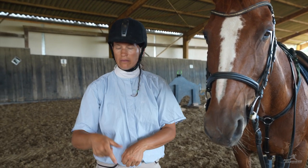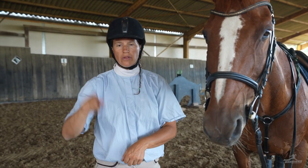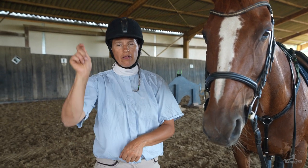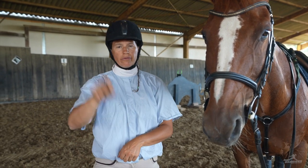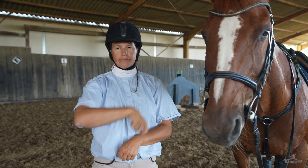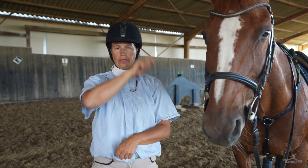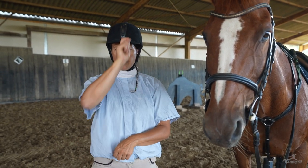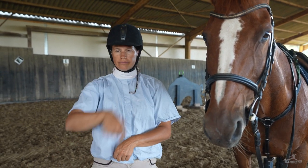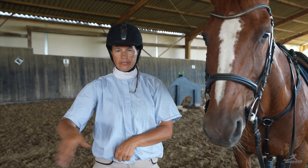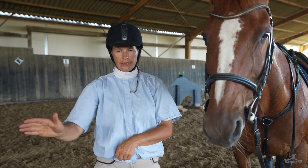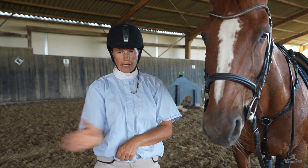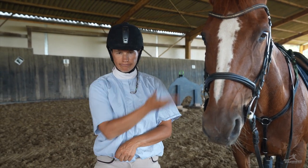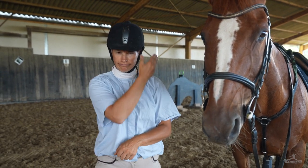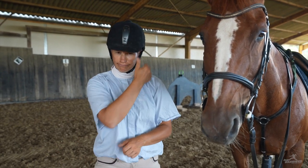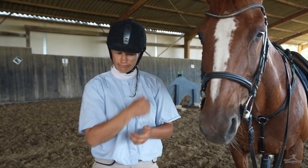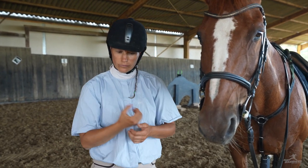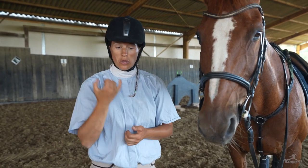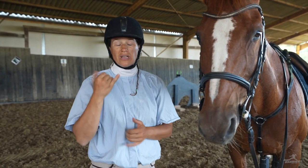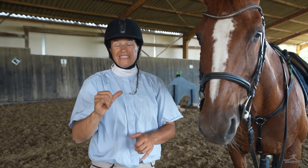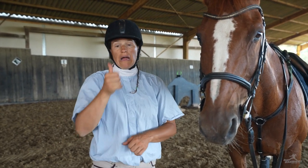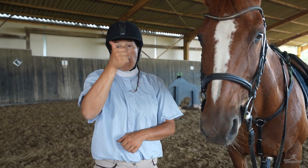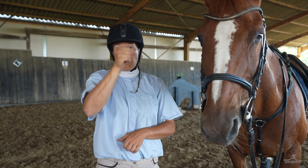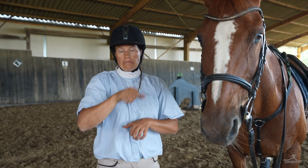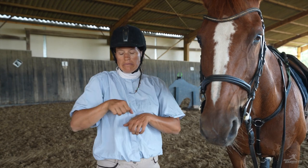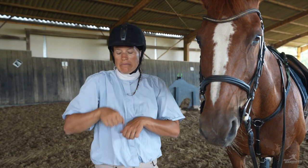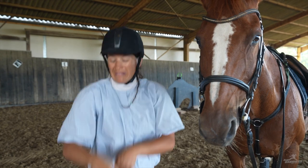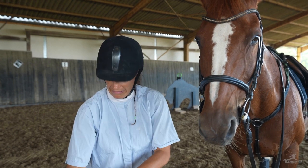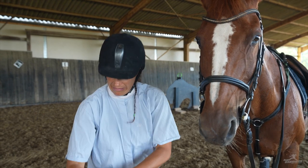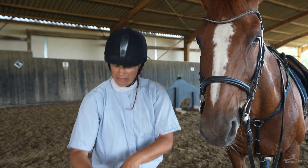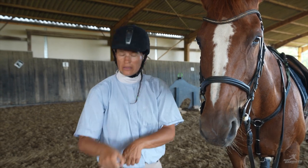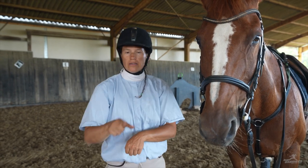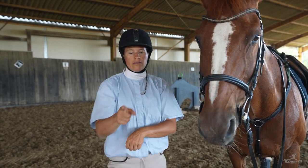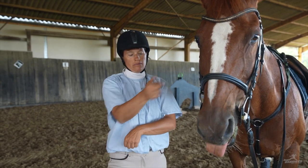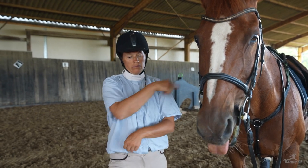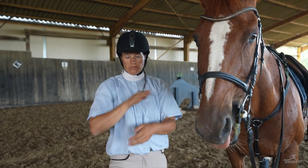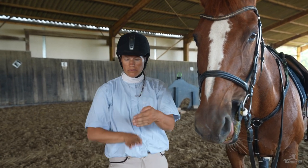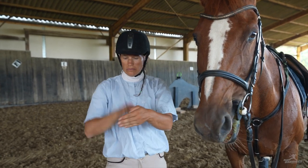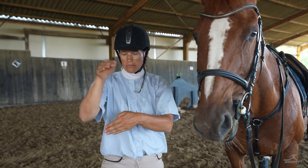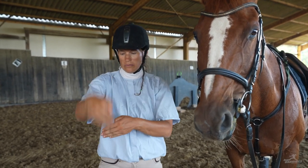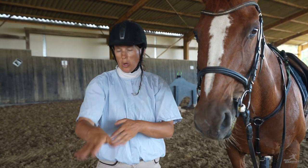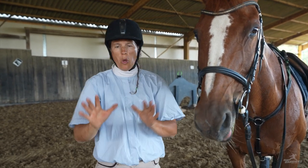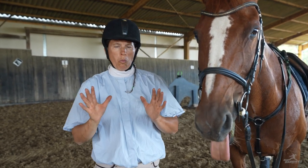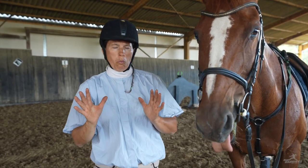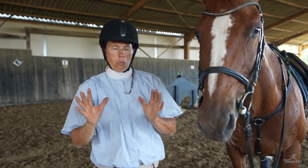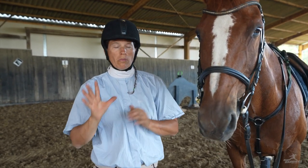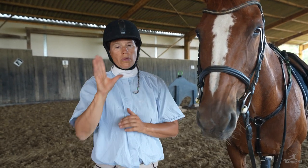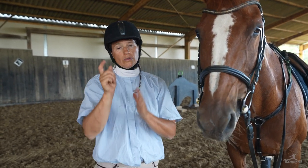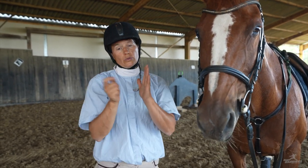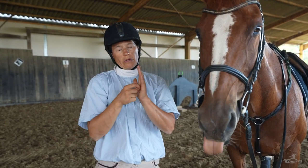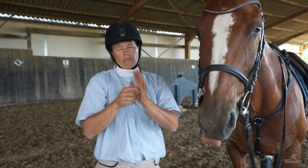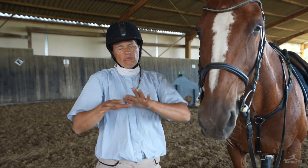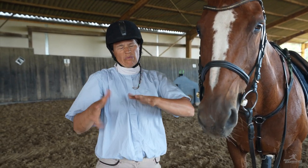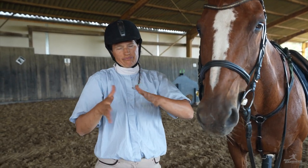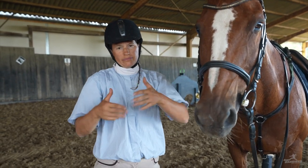all points will be lost. One false start can still result in points,